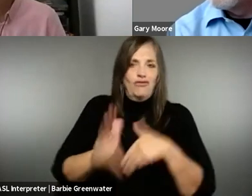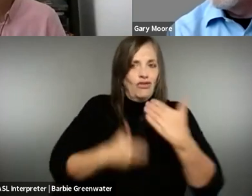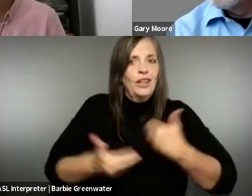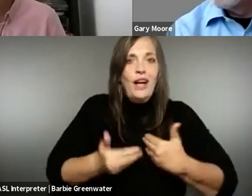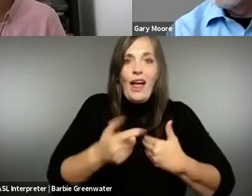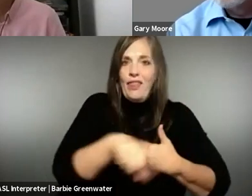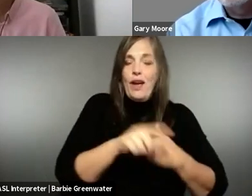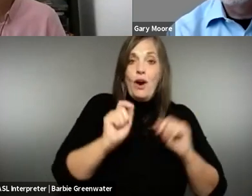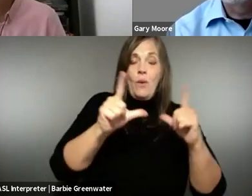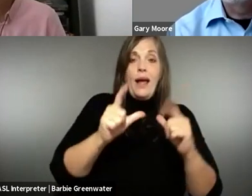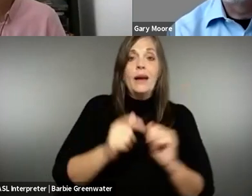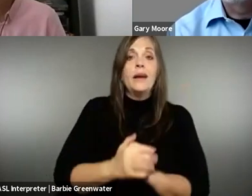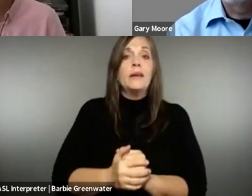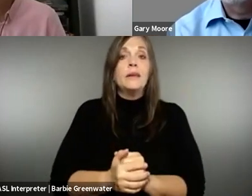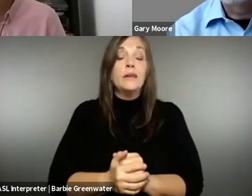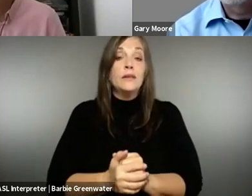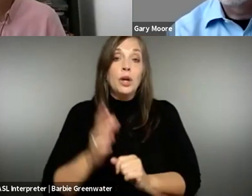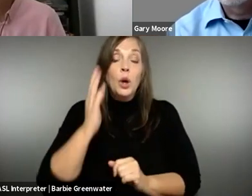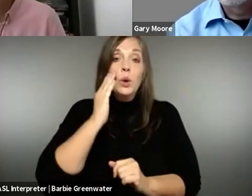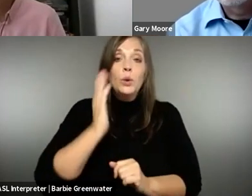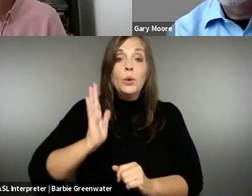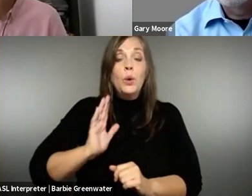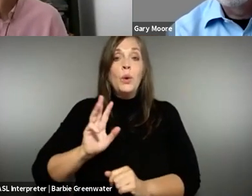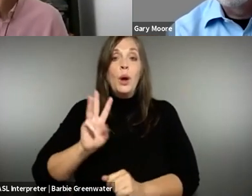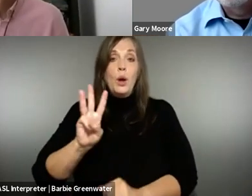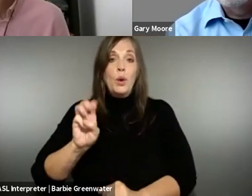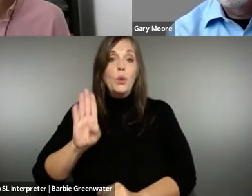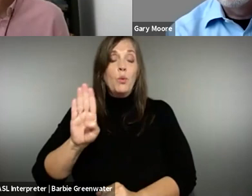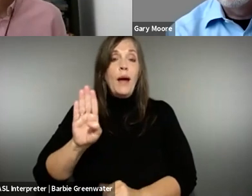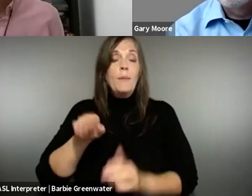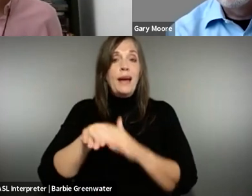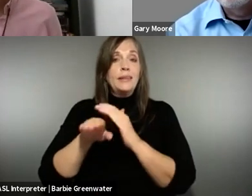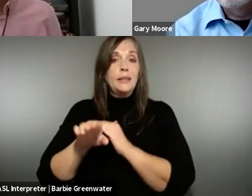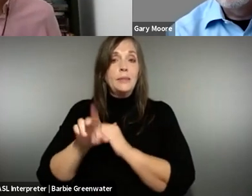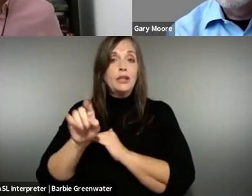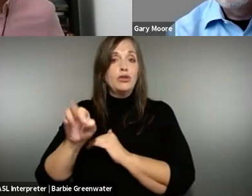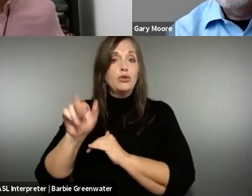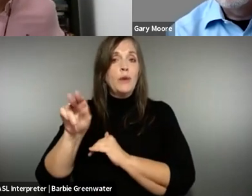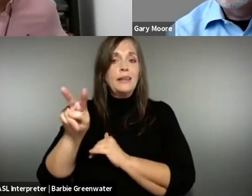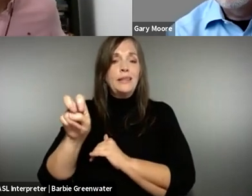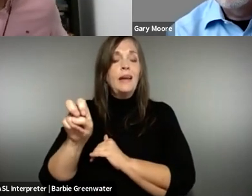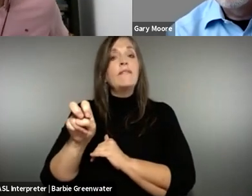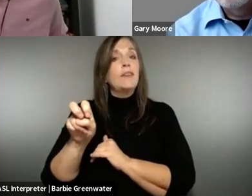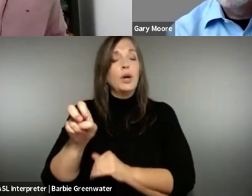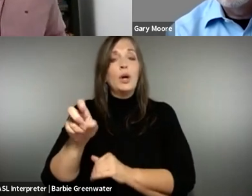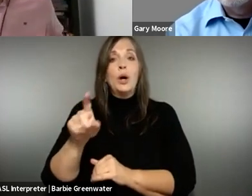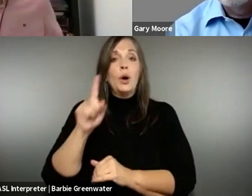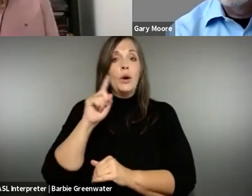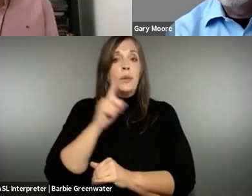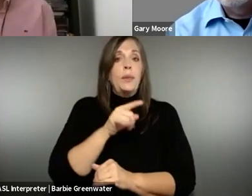, that the private sector is really on their toes. They are already awake. When we were this far away from the deadlines of web accessibility